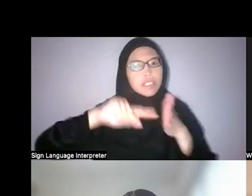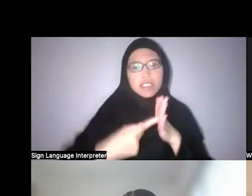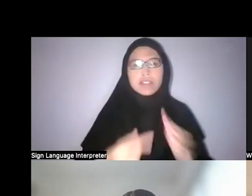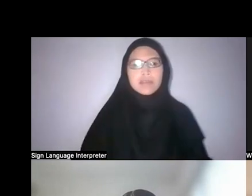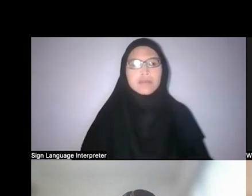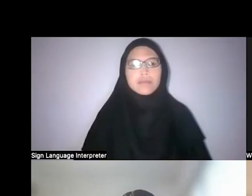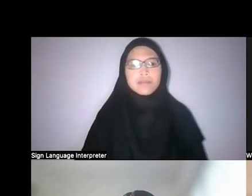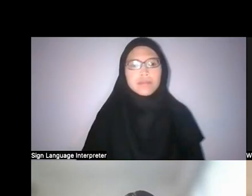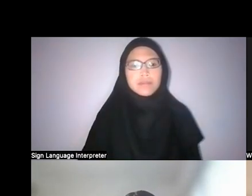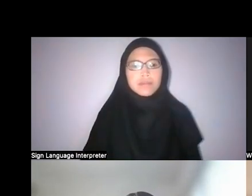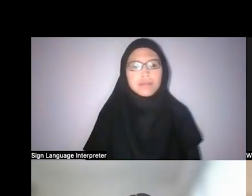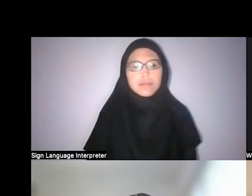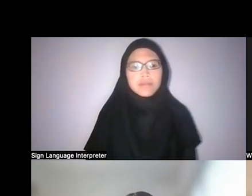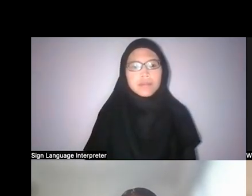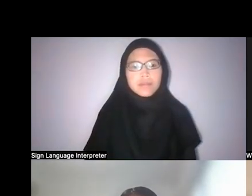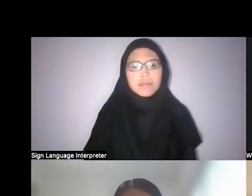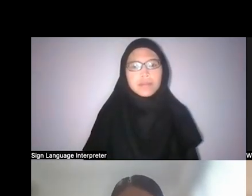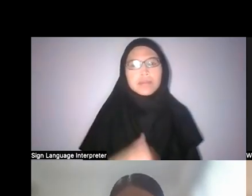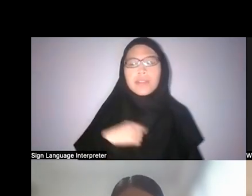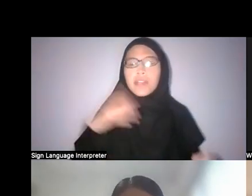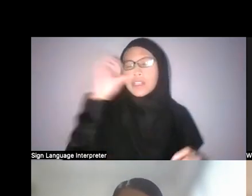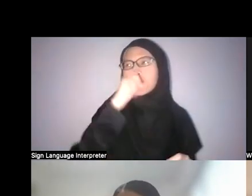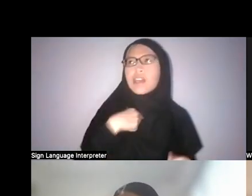I guess I’d like to really start by